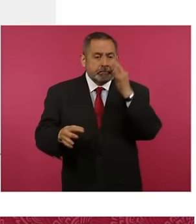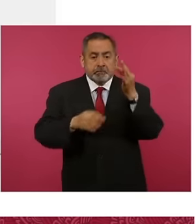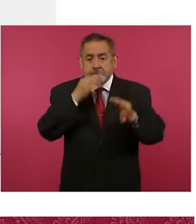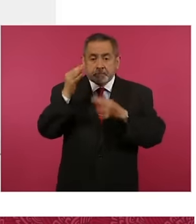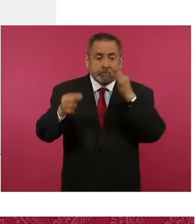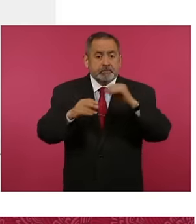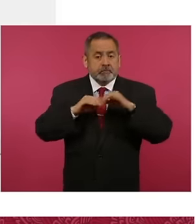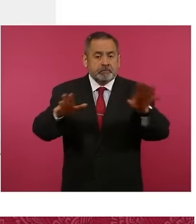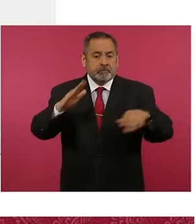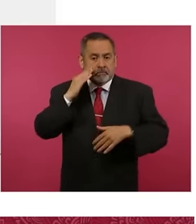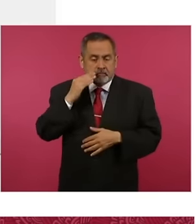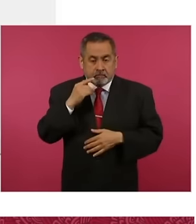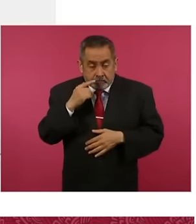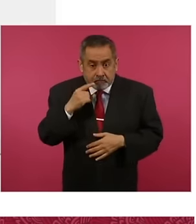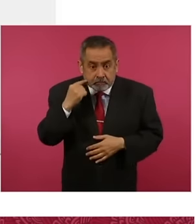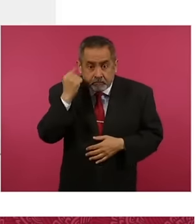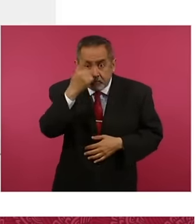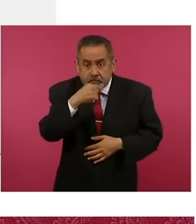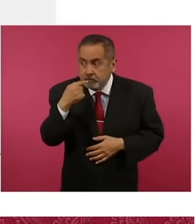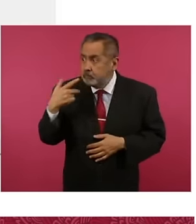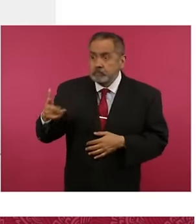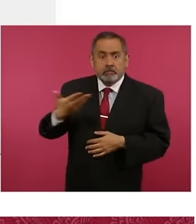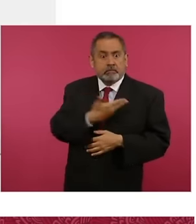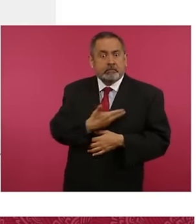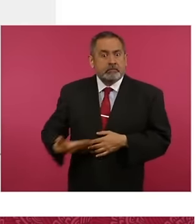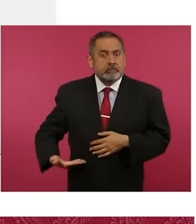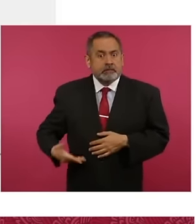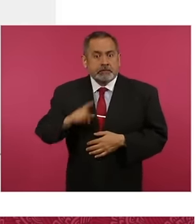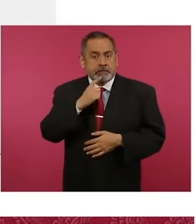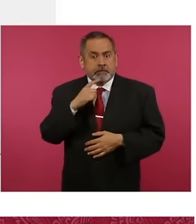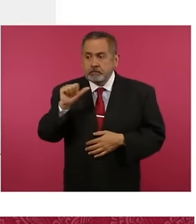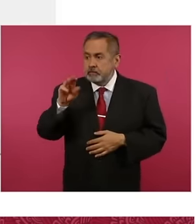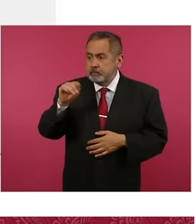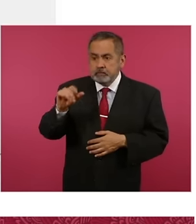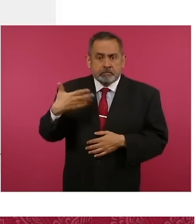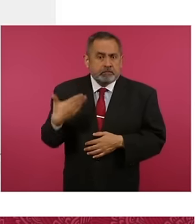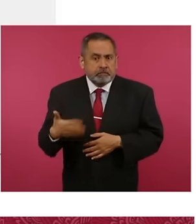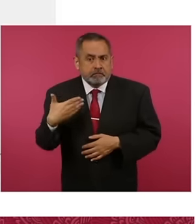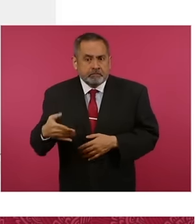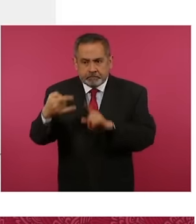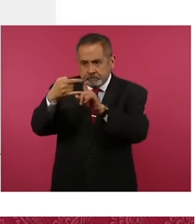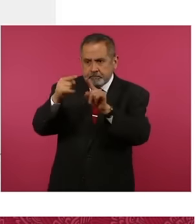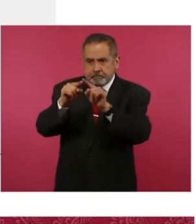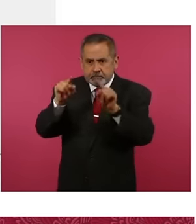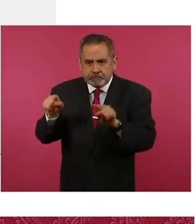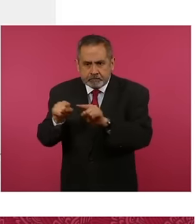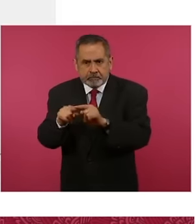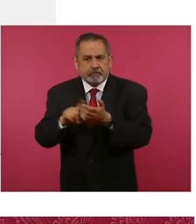with the face of President Andrés Manuel López Obrador or the image of Pemex talking about